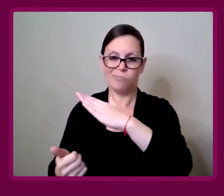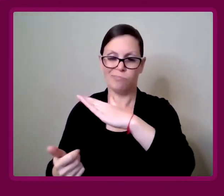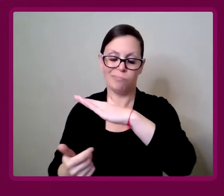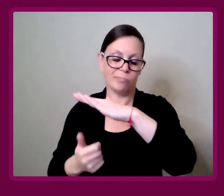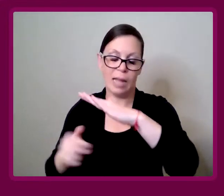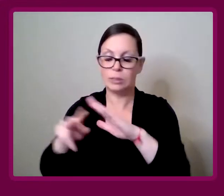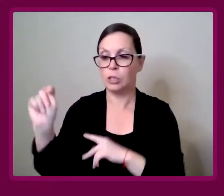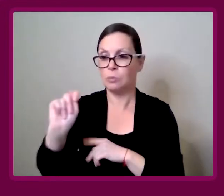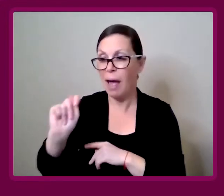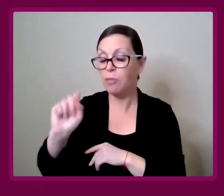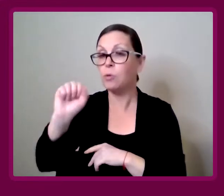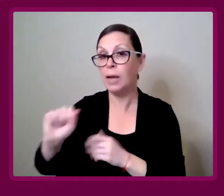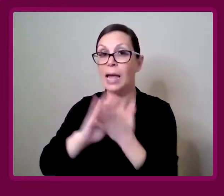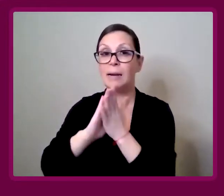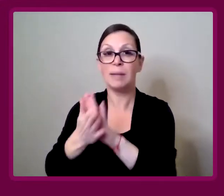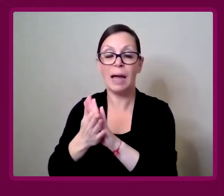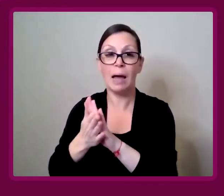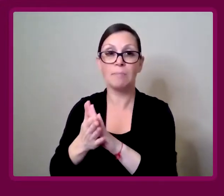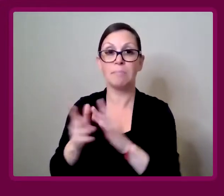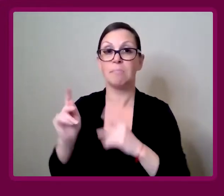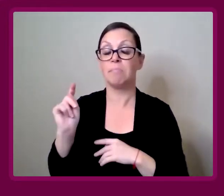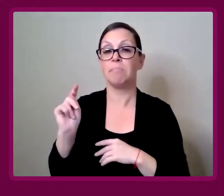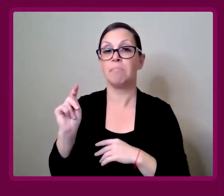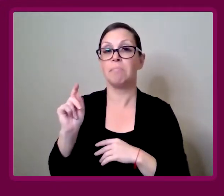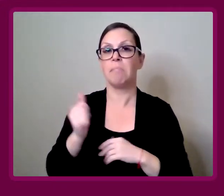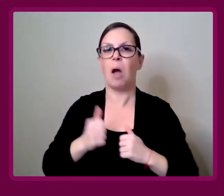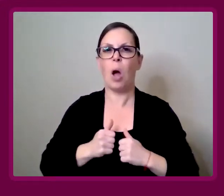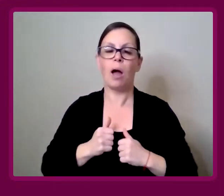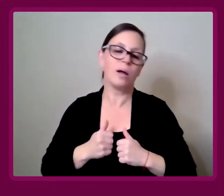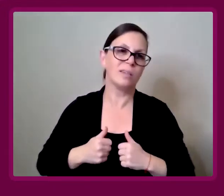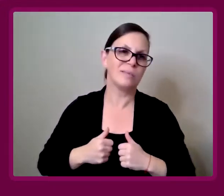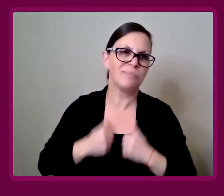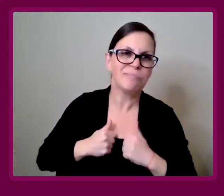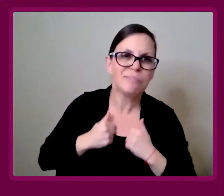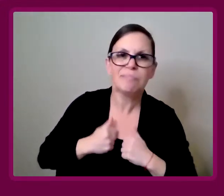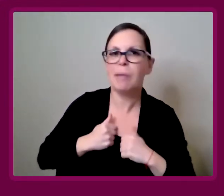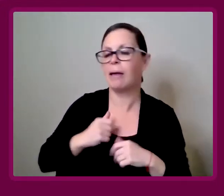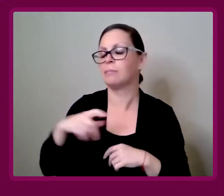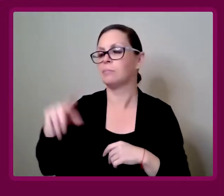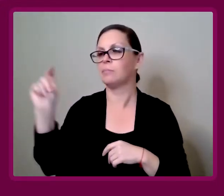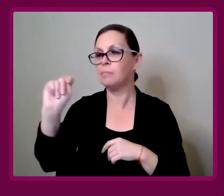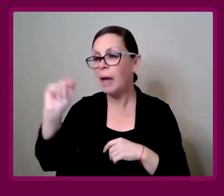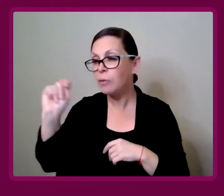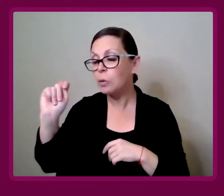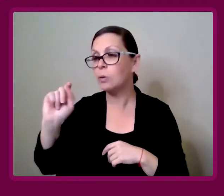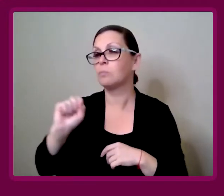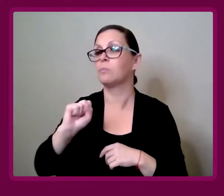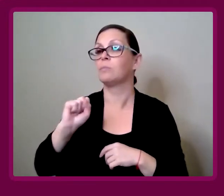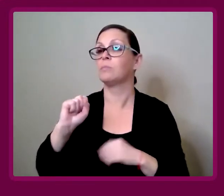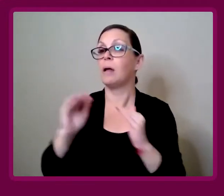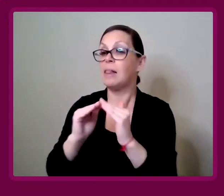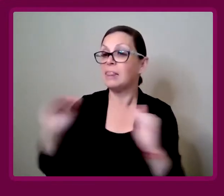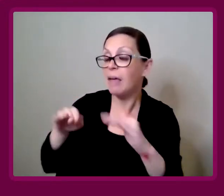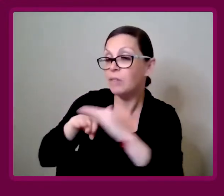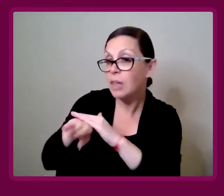into a wet room at some point, if it's necessary. Amy Francis-Smith: Considering things such as level access, both